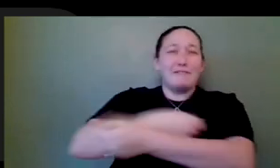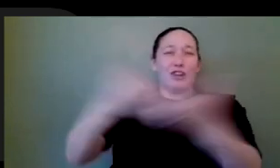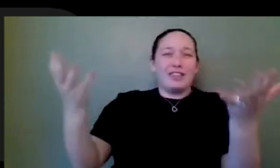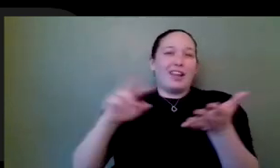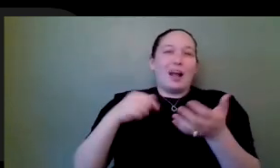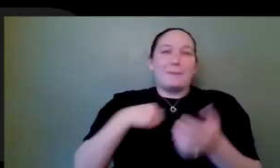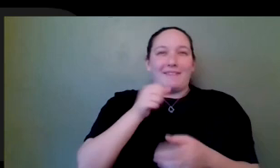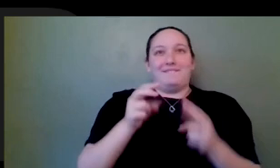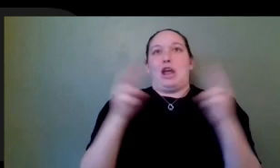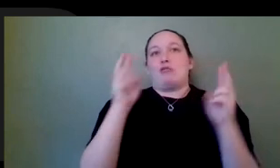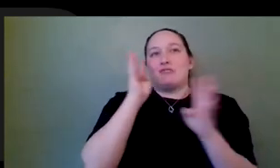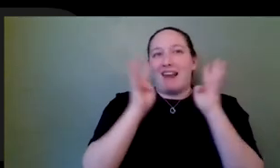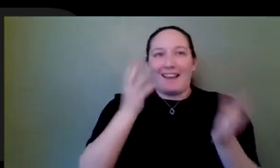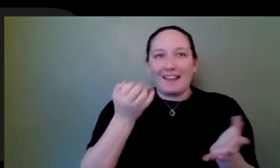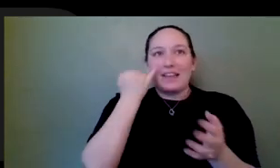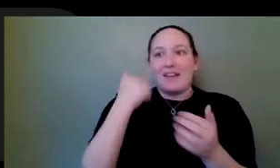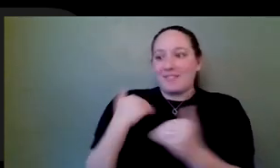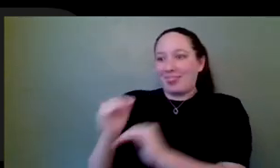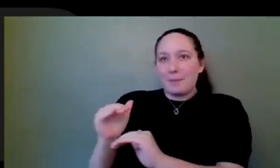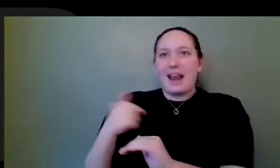mile. I don't know why, but that's just kind of how it works out.